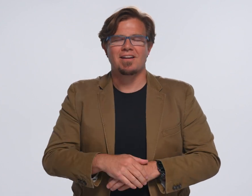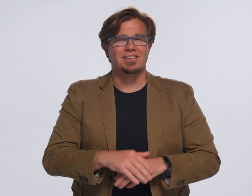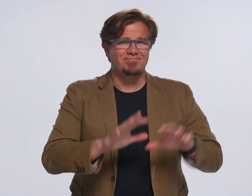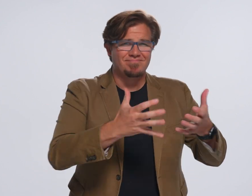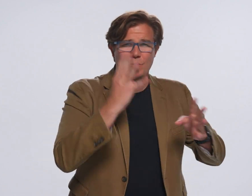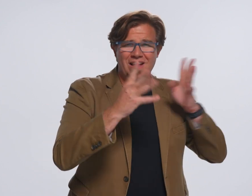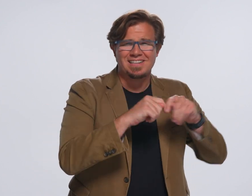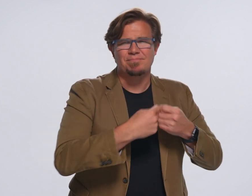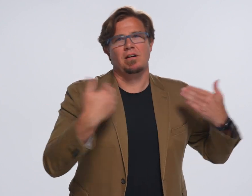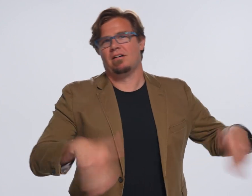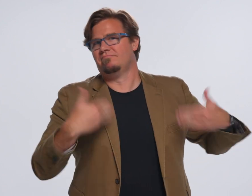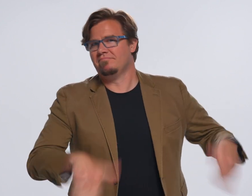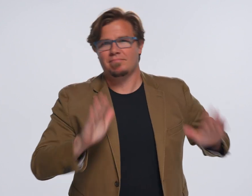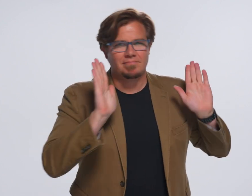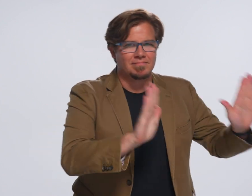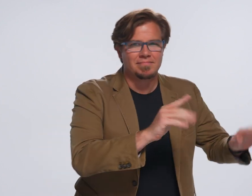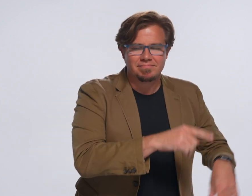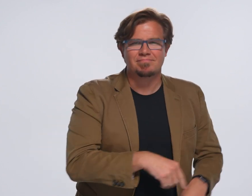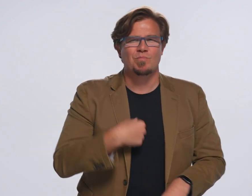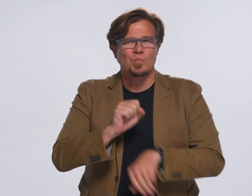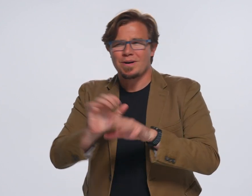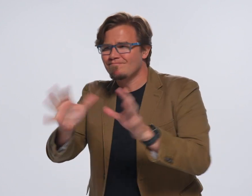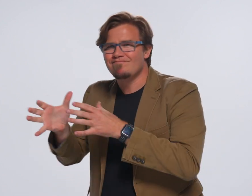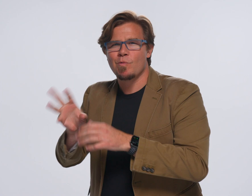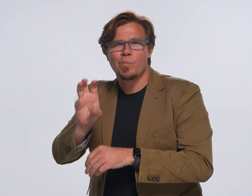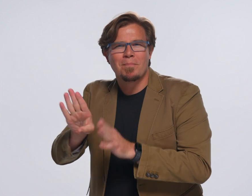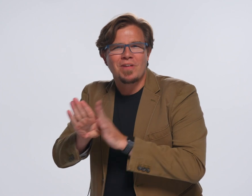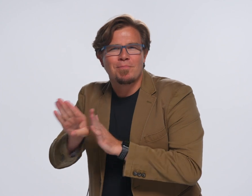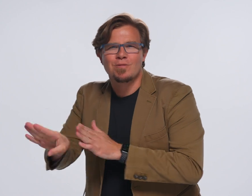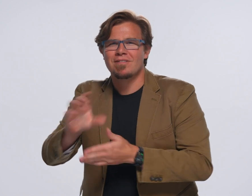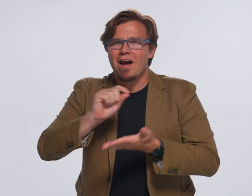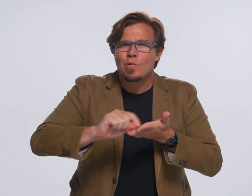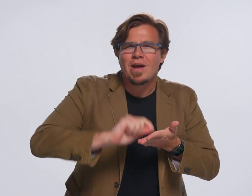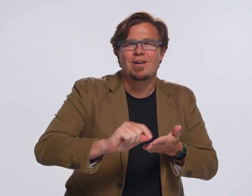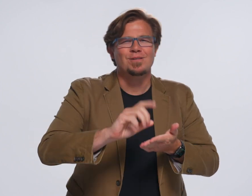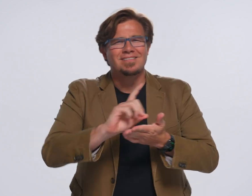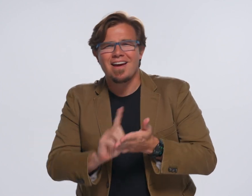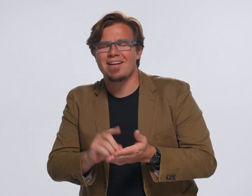Our creative designer team, web developers, copy editors, designers,